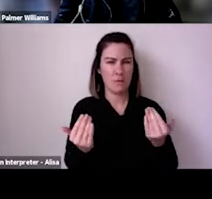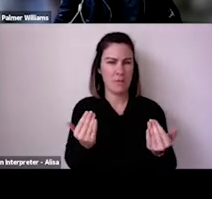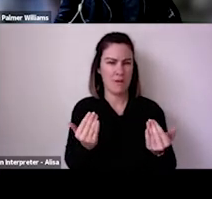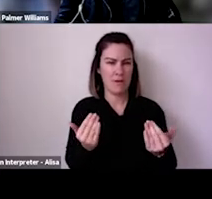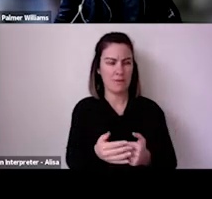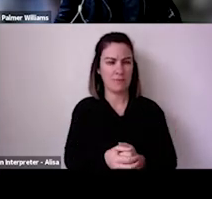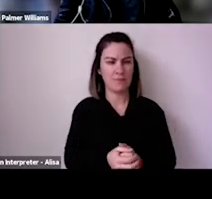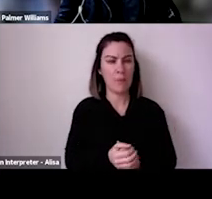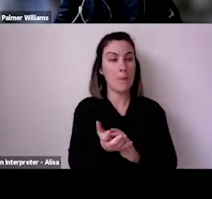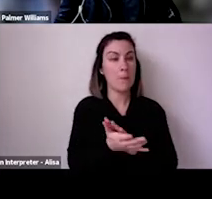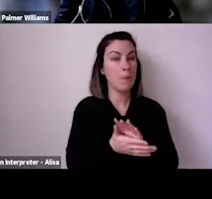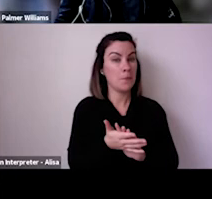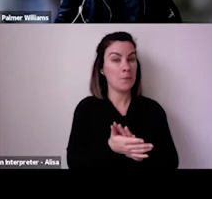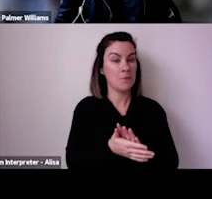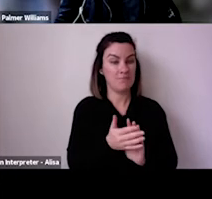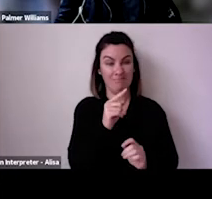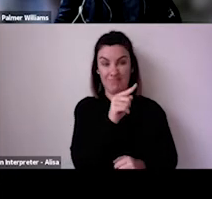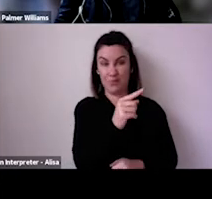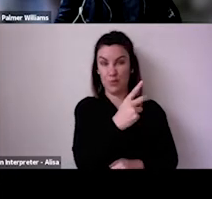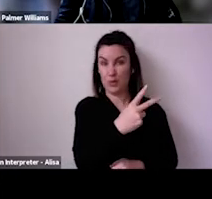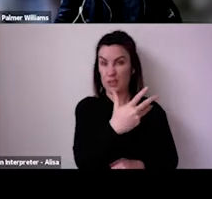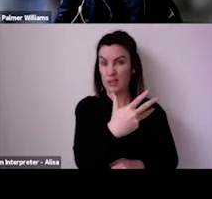us towards 70 or 80% protection in the general population.